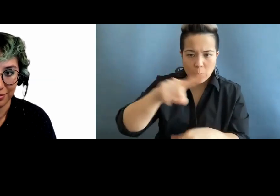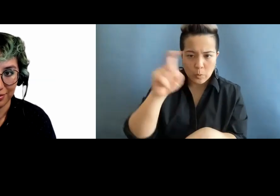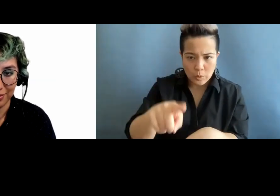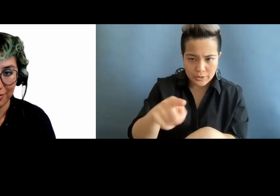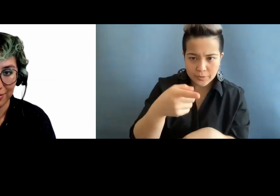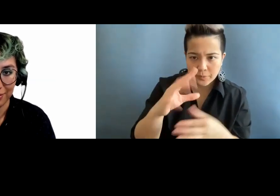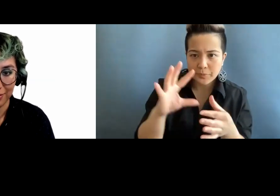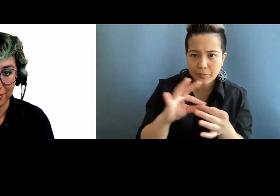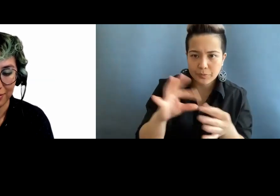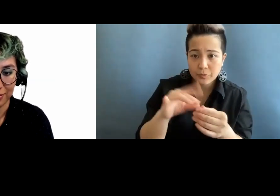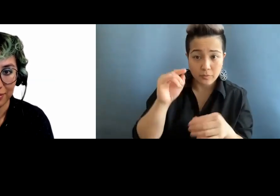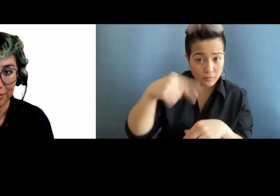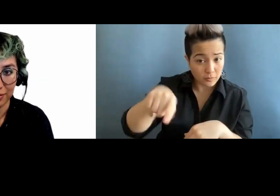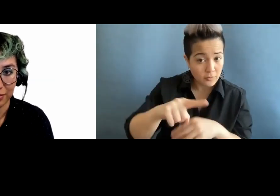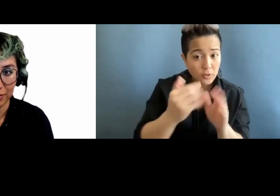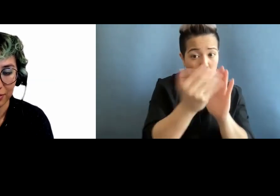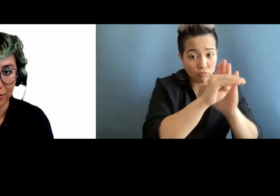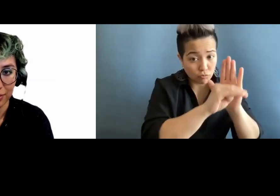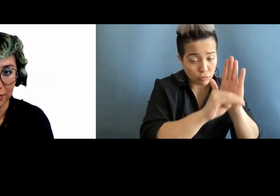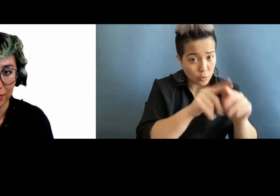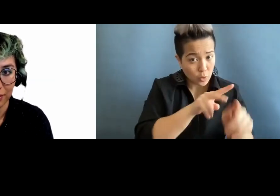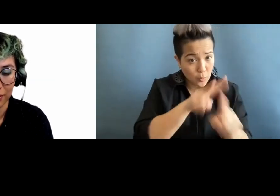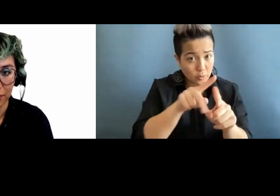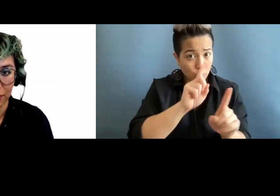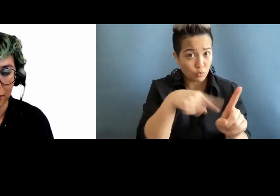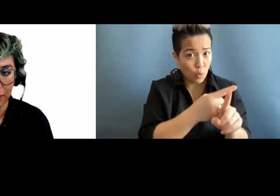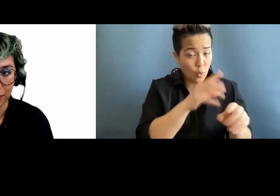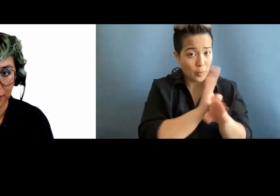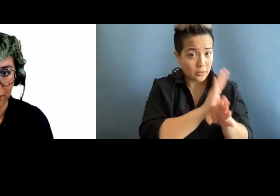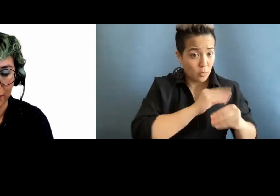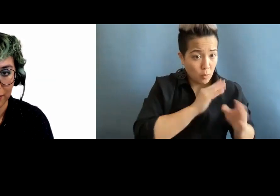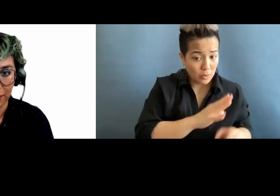regulations apply to sole proprietors and private businesses? These regulations apply